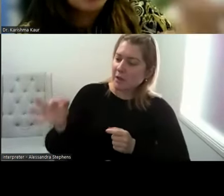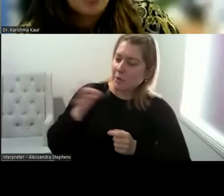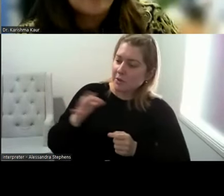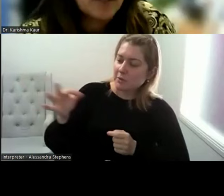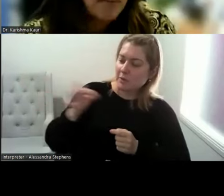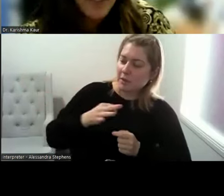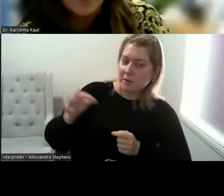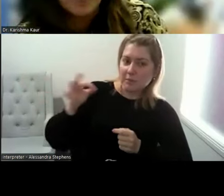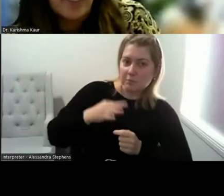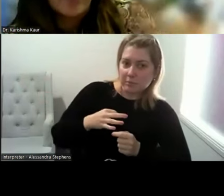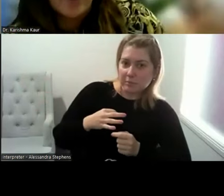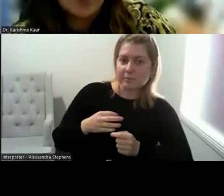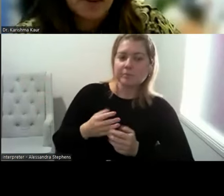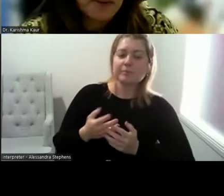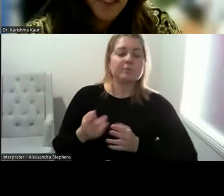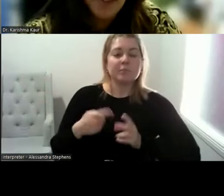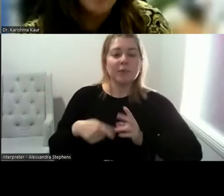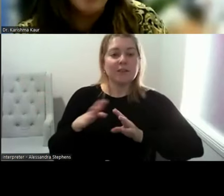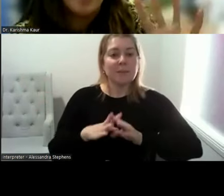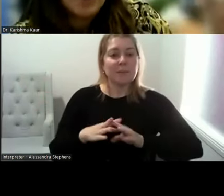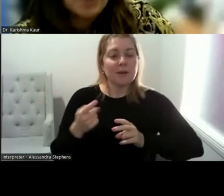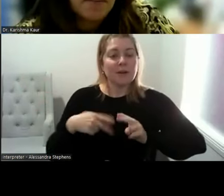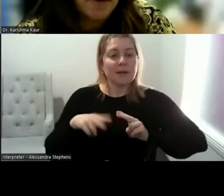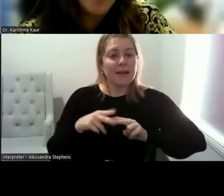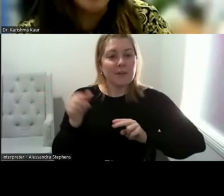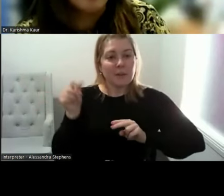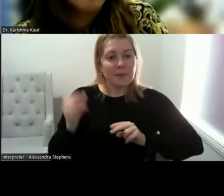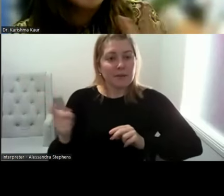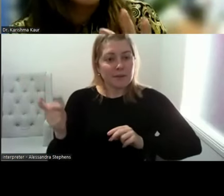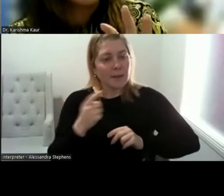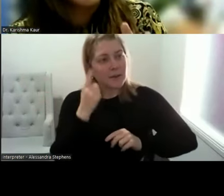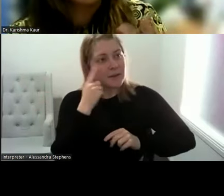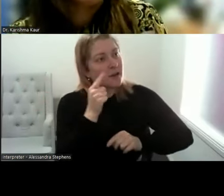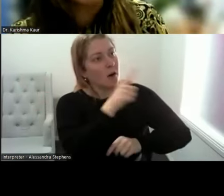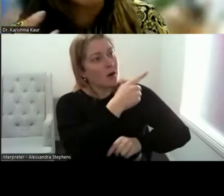a Chinese person, they're an Asian person, an Indian person, they feel that, yes, we are